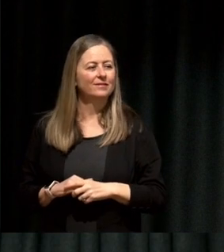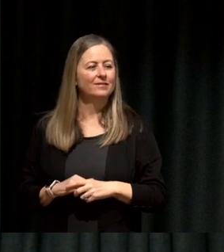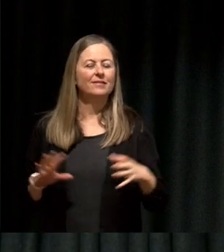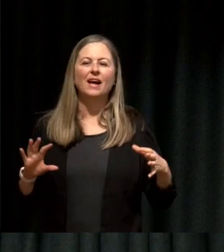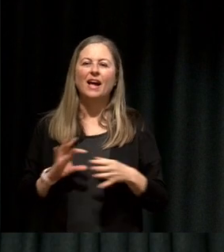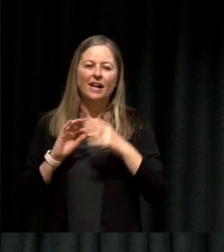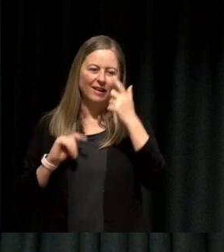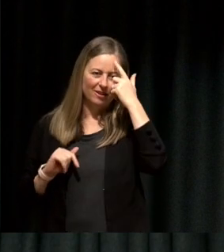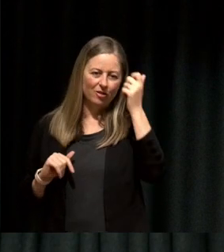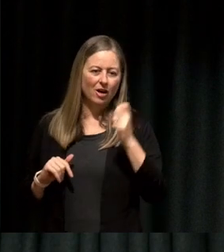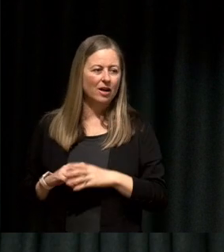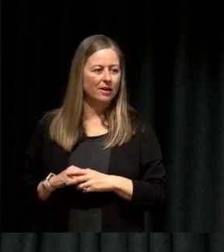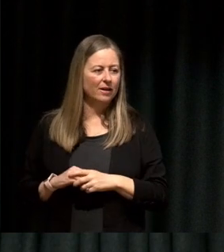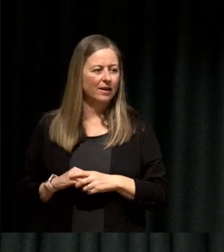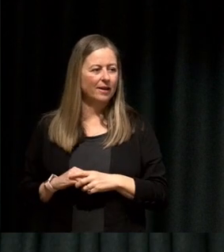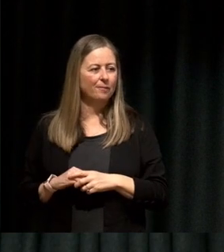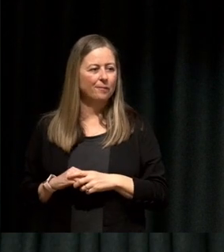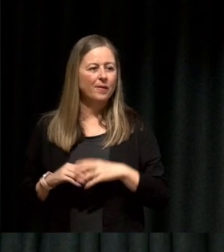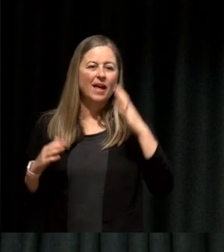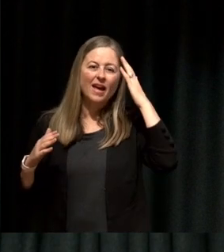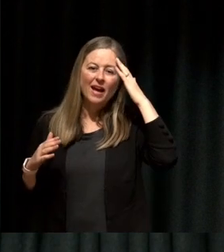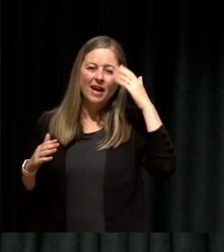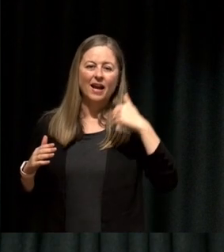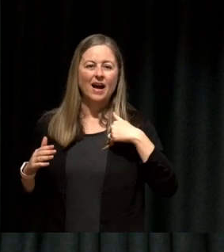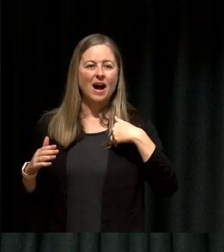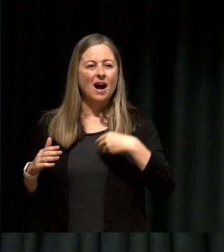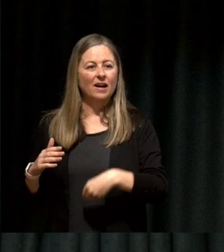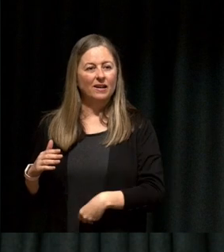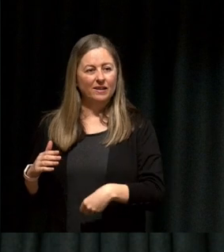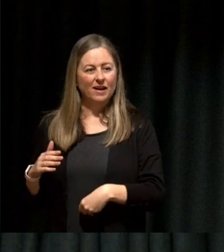Full Body Yes, so head, heart, and guts, and it's about your body.